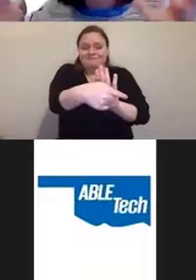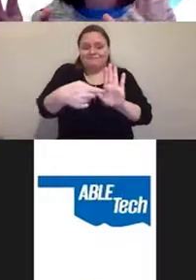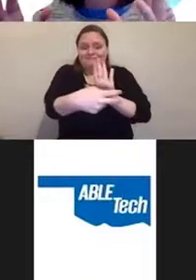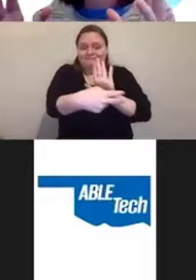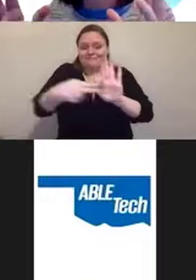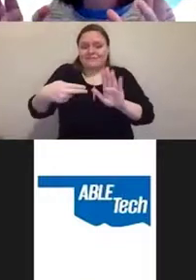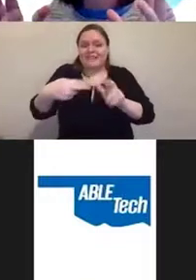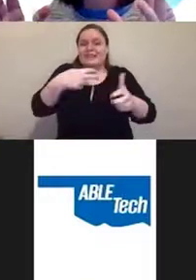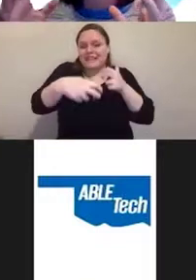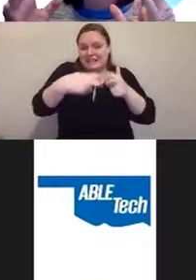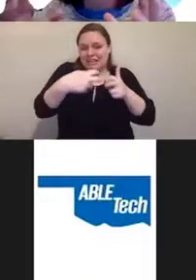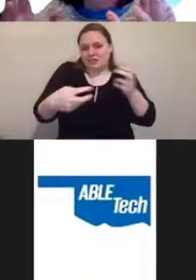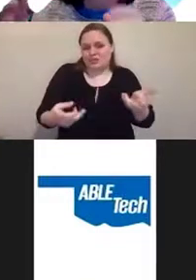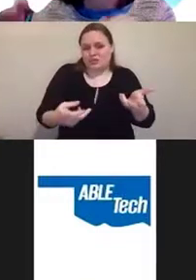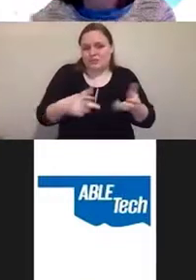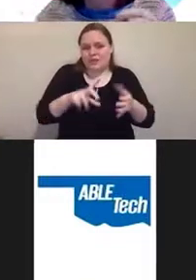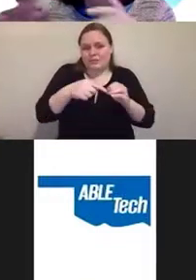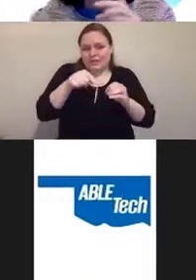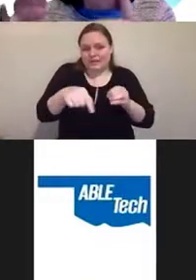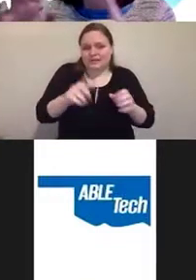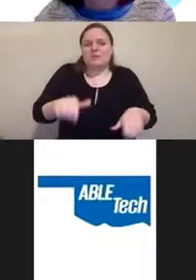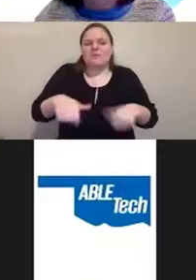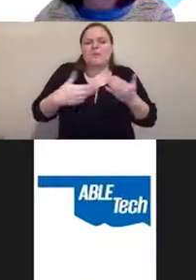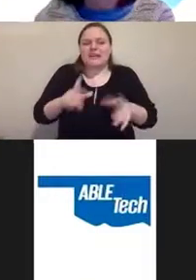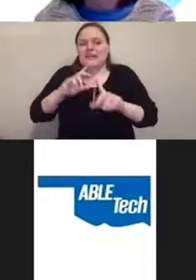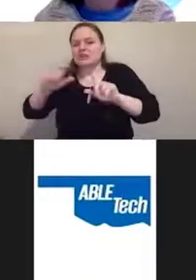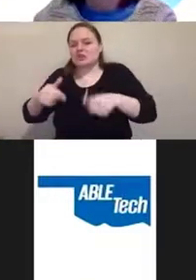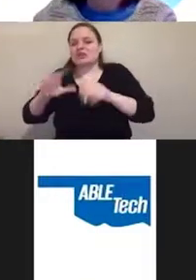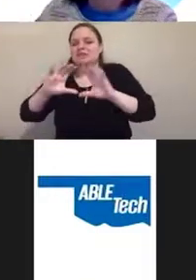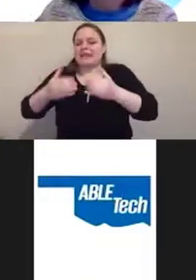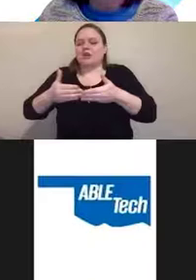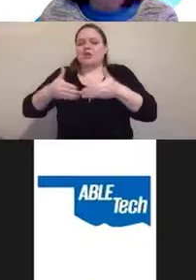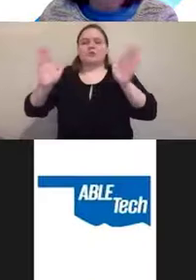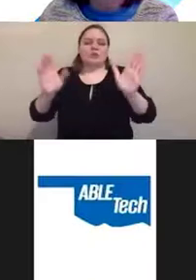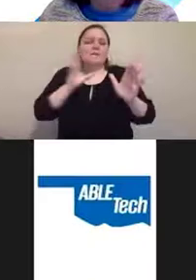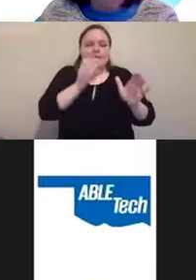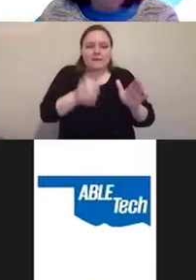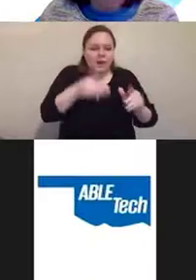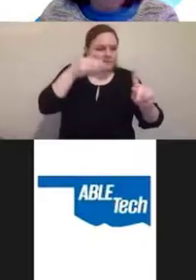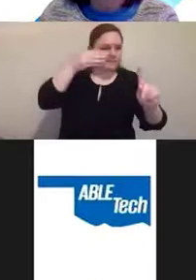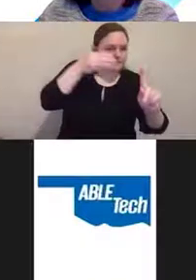as a category in general, not an individual vendor.